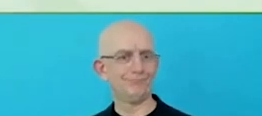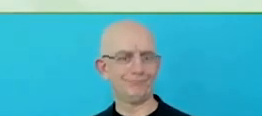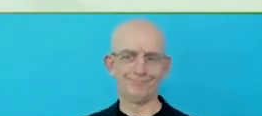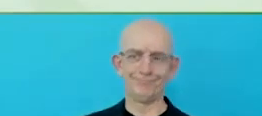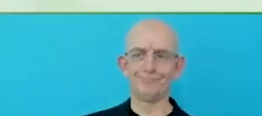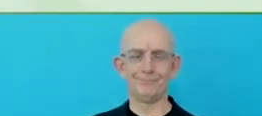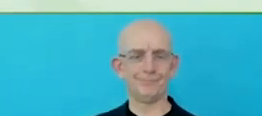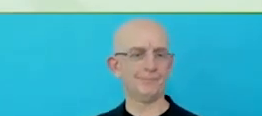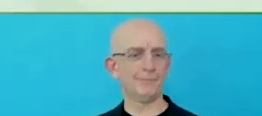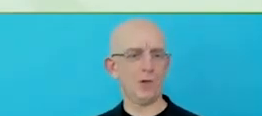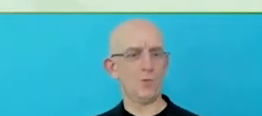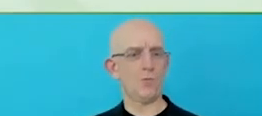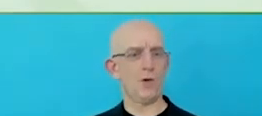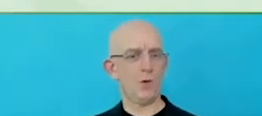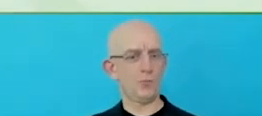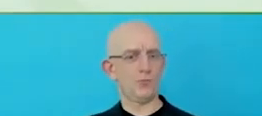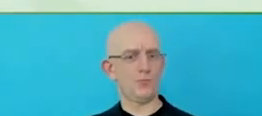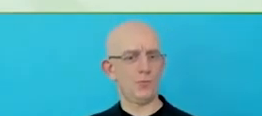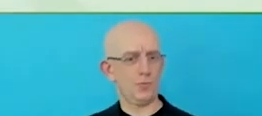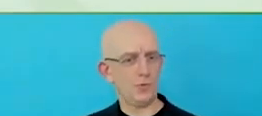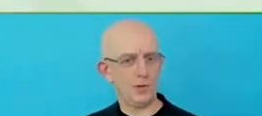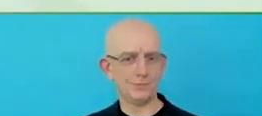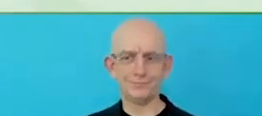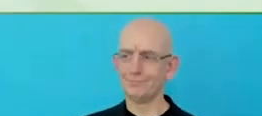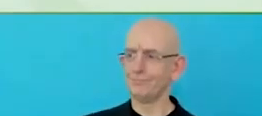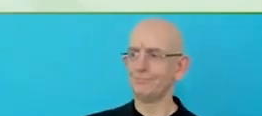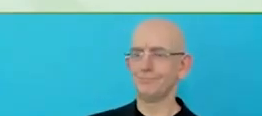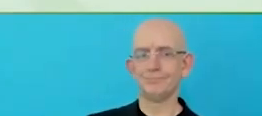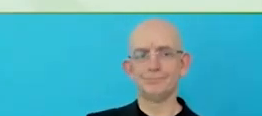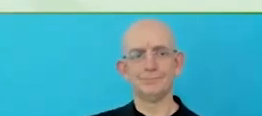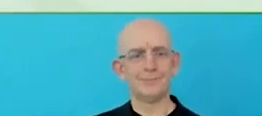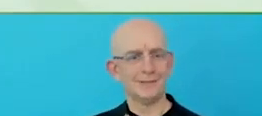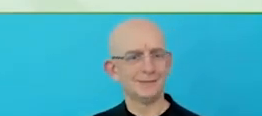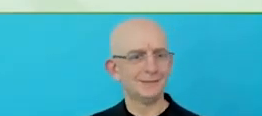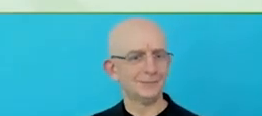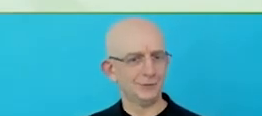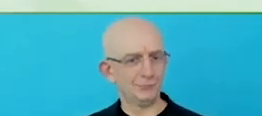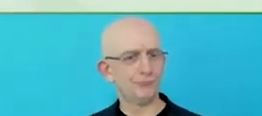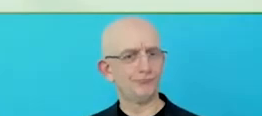We are about to launch a centralised adjustments, in the US